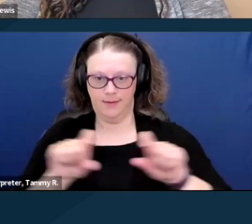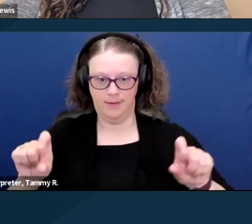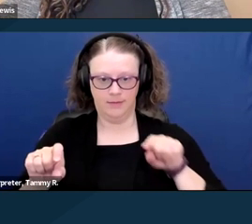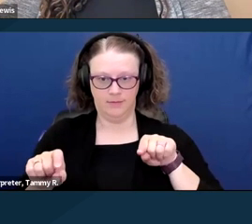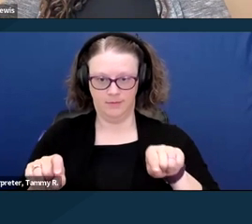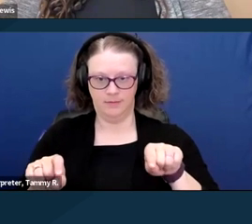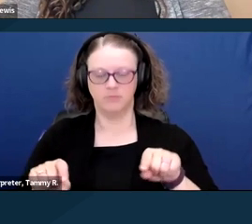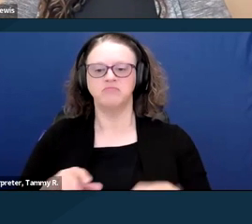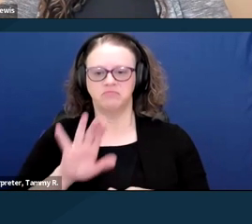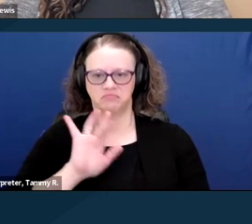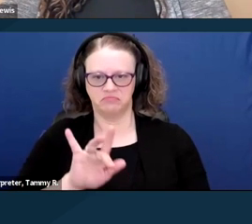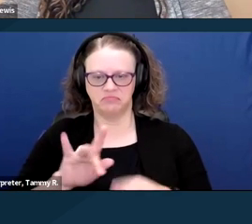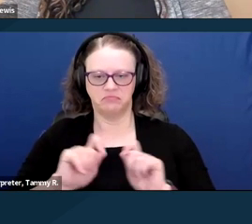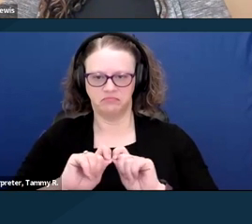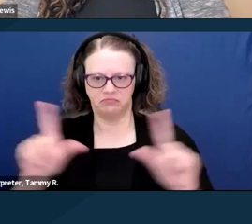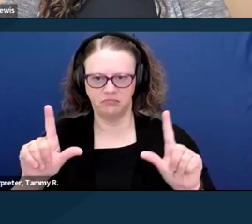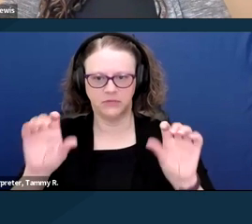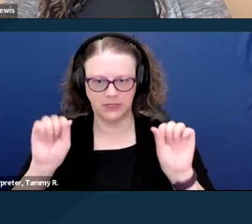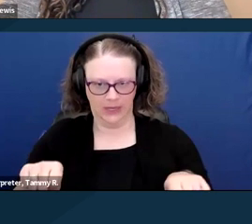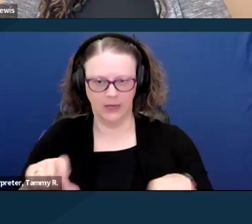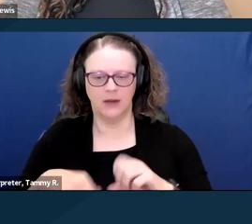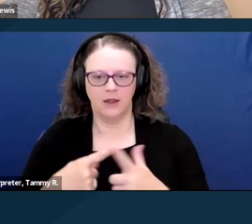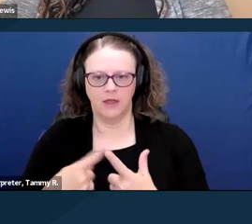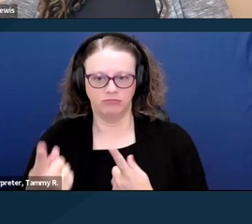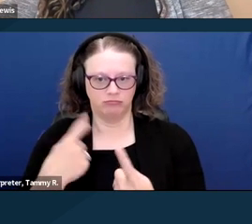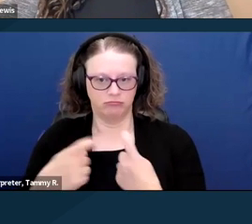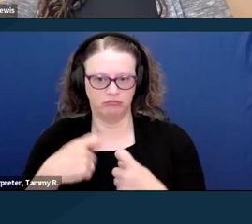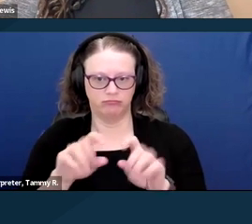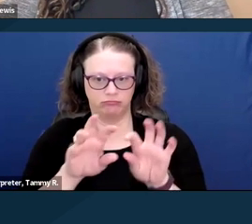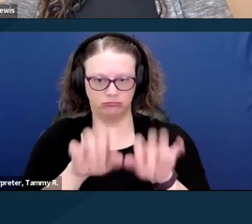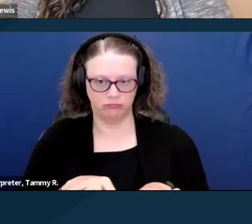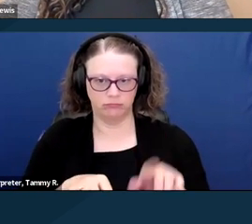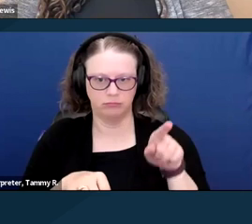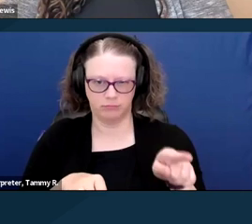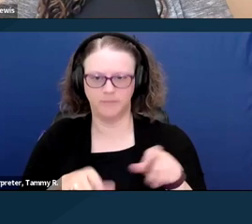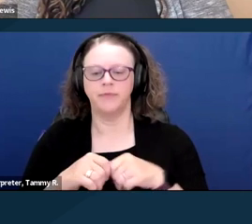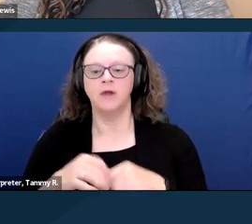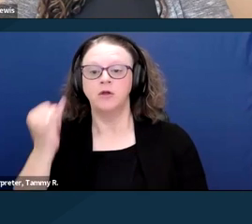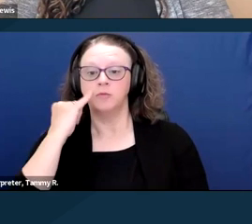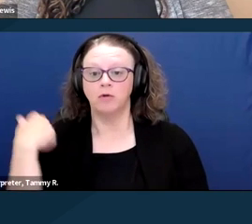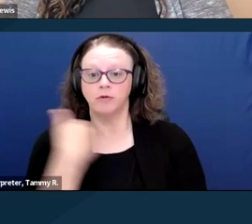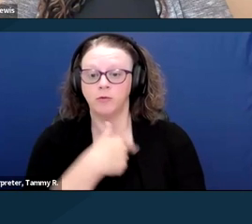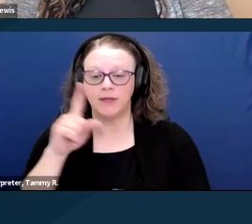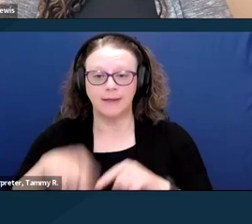regarding any aspect of what we're discussing. If we're not able to reach your questions by the end